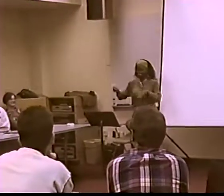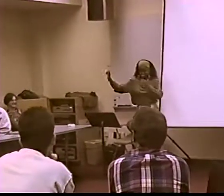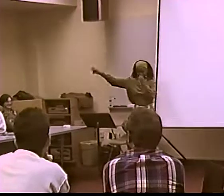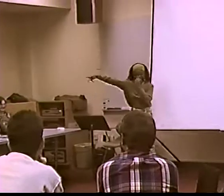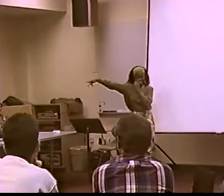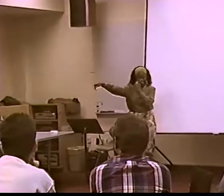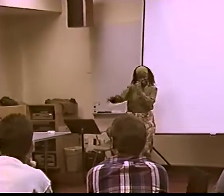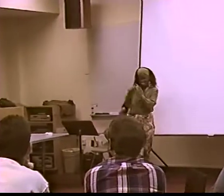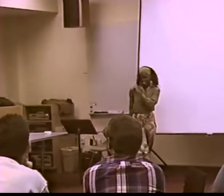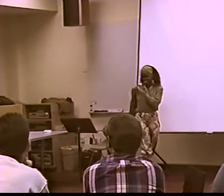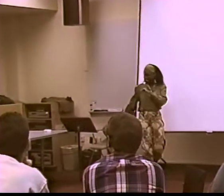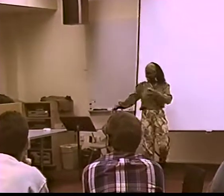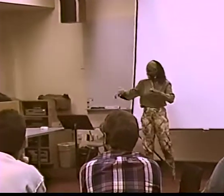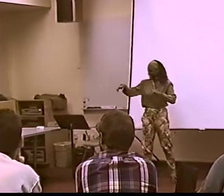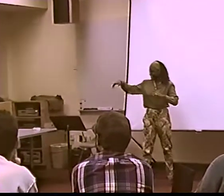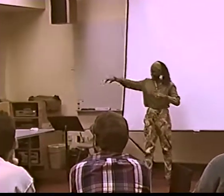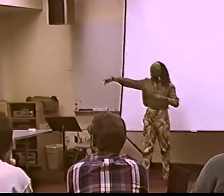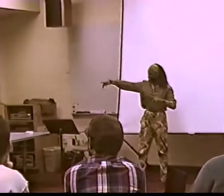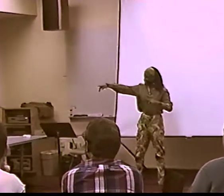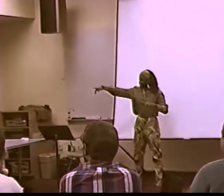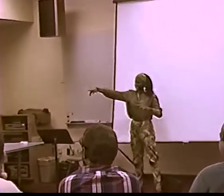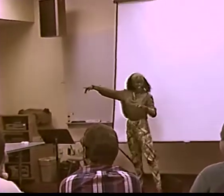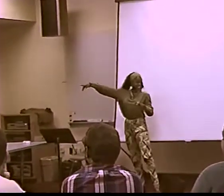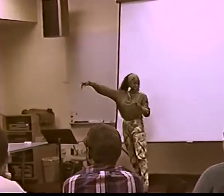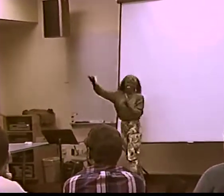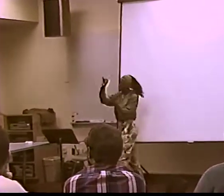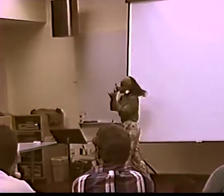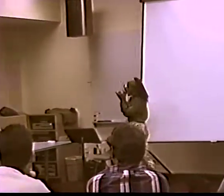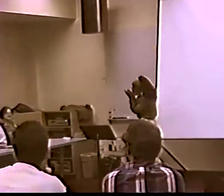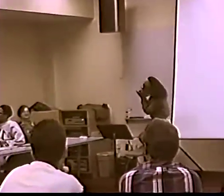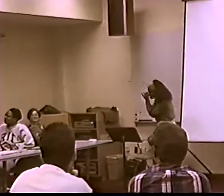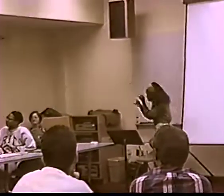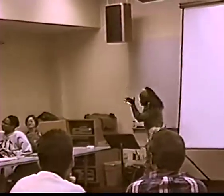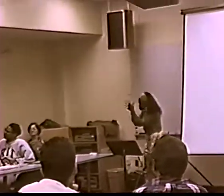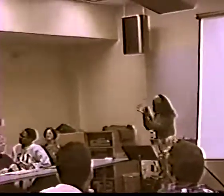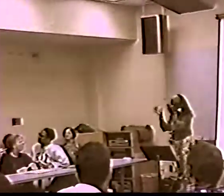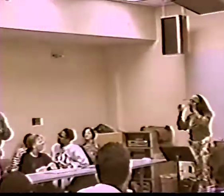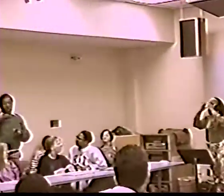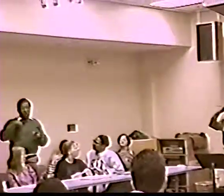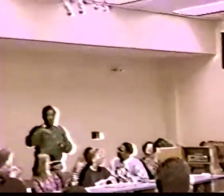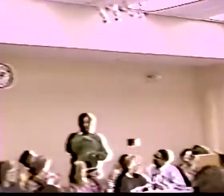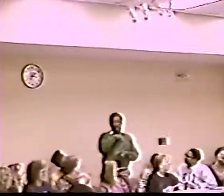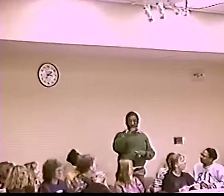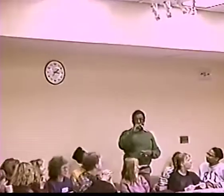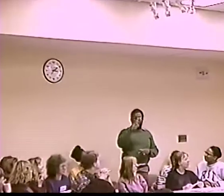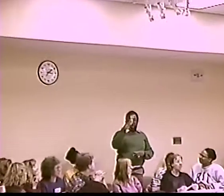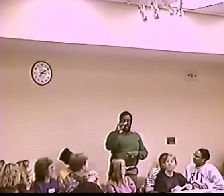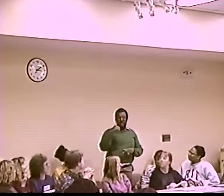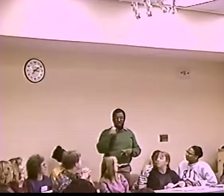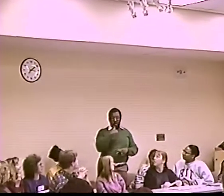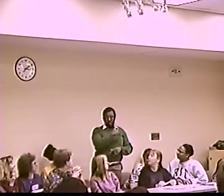I WANTED TO SAY WE ARE RUNNING OUT OF TIME.